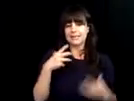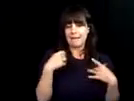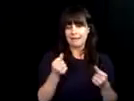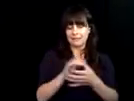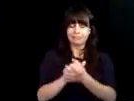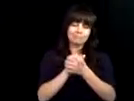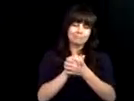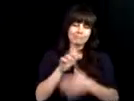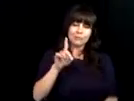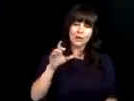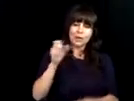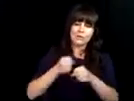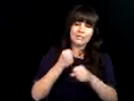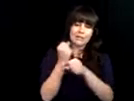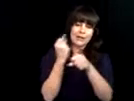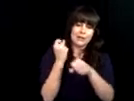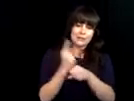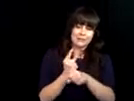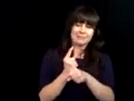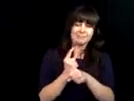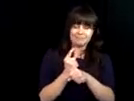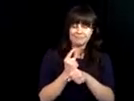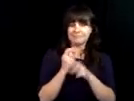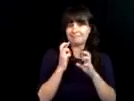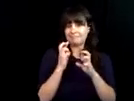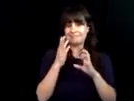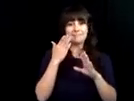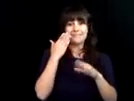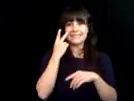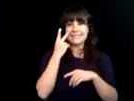to be successfully employed. >> Good morning I'm Stacy,